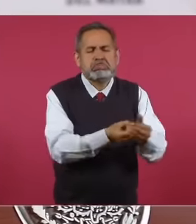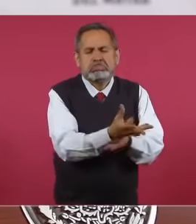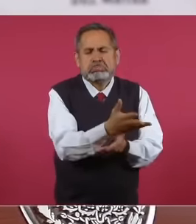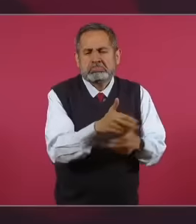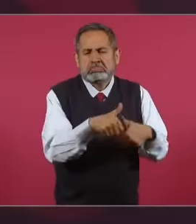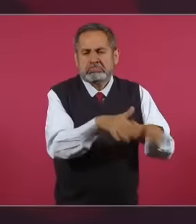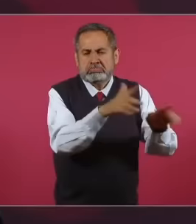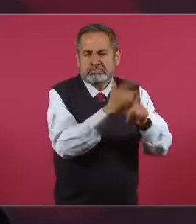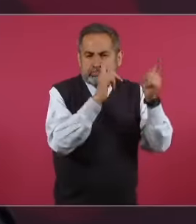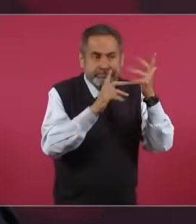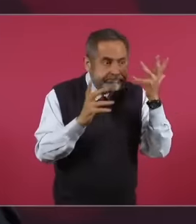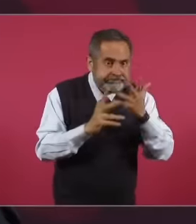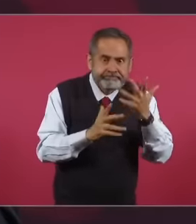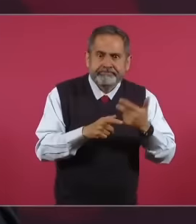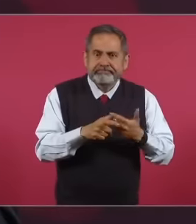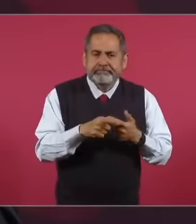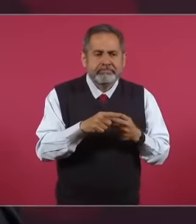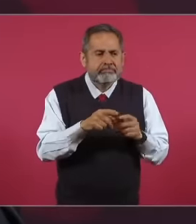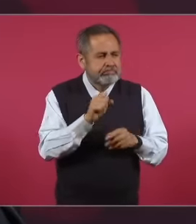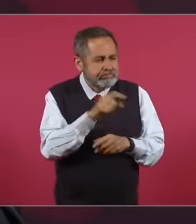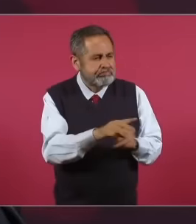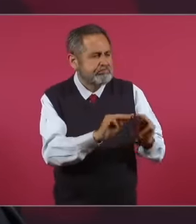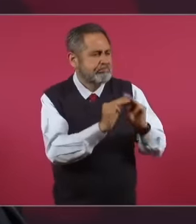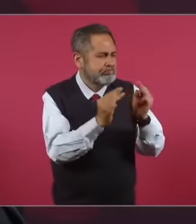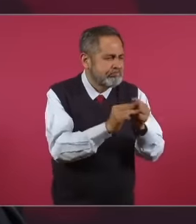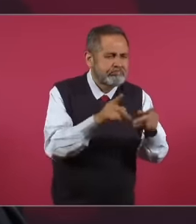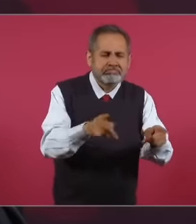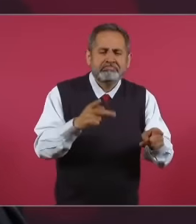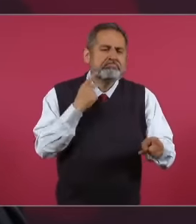and white-collar criminals